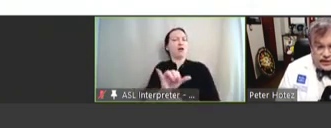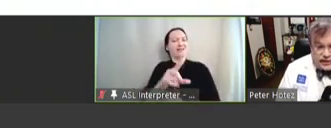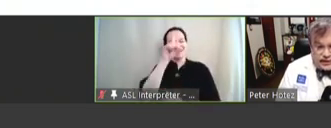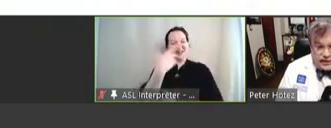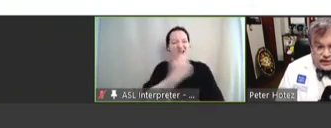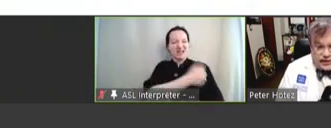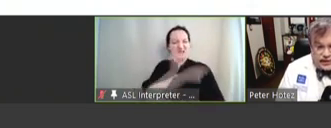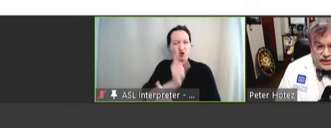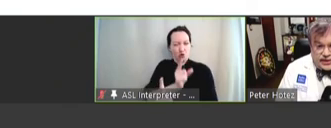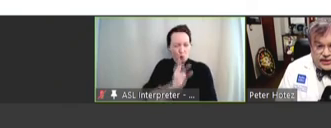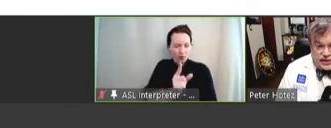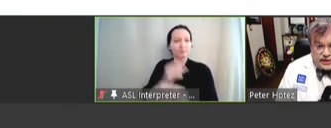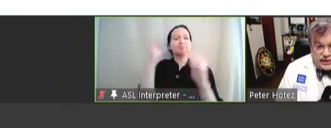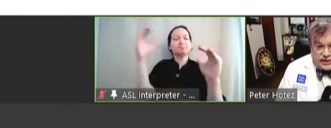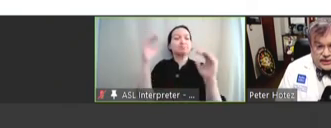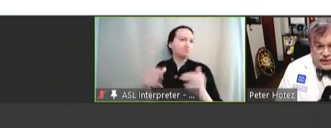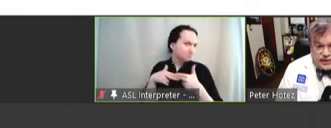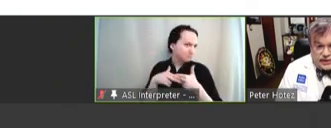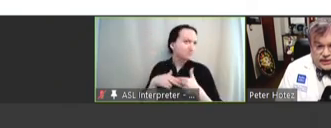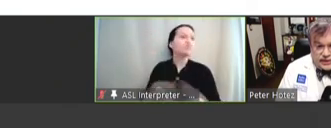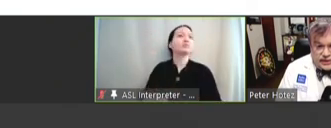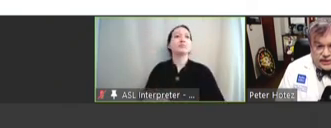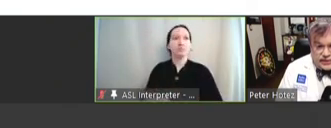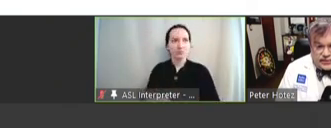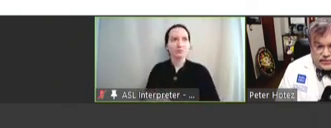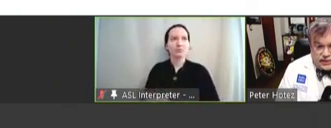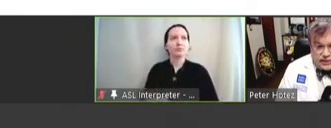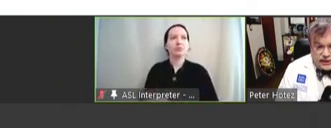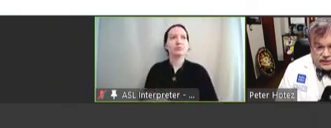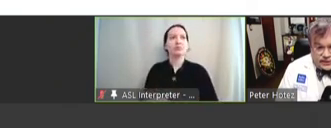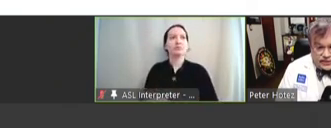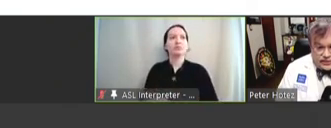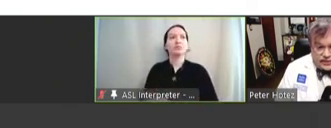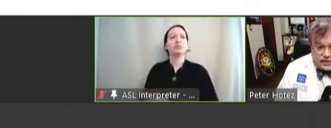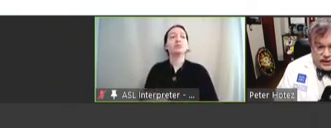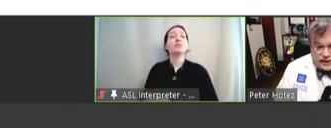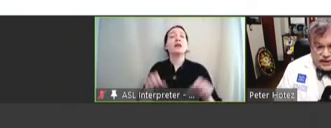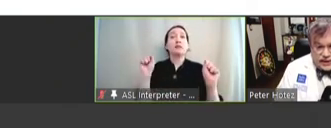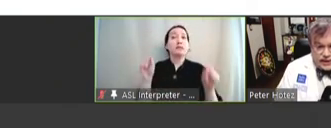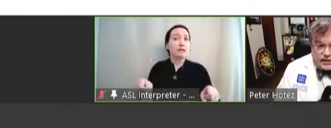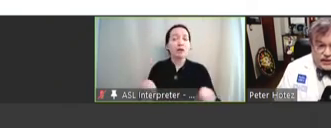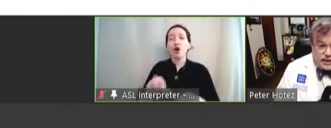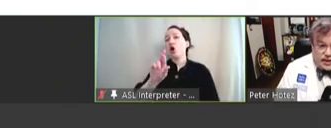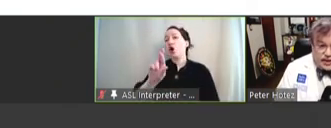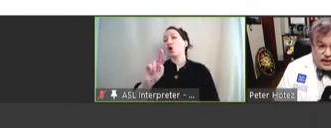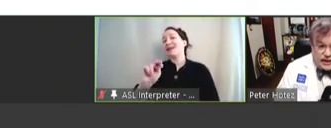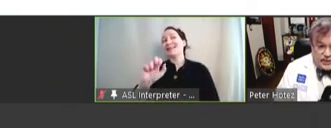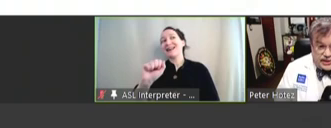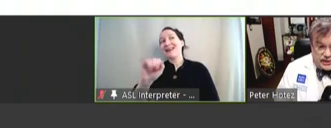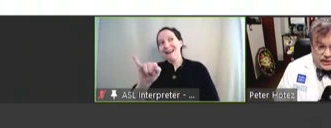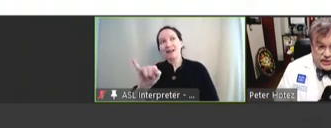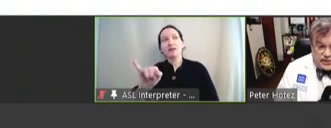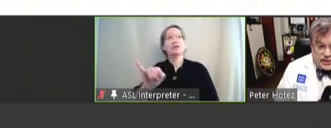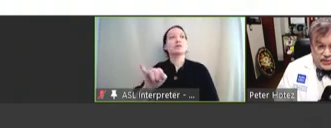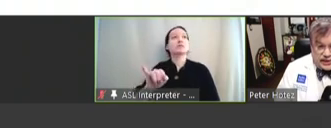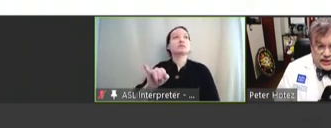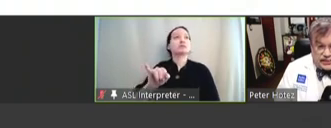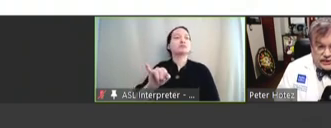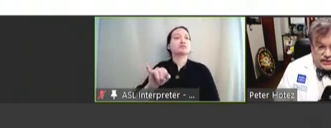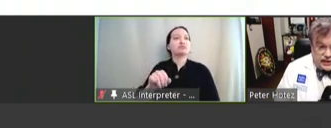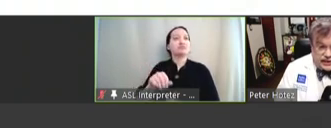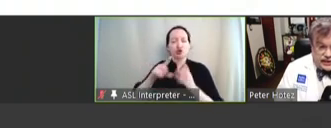And on the next slide we can actually do RNAI -- RNA inhibition -- so we can oblate the biogenesis